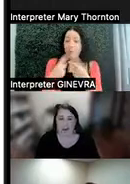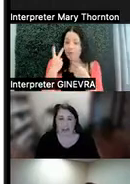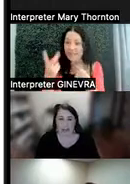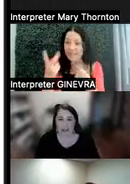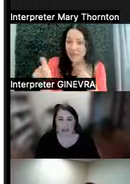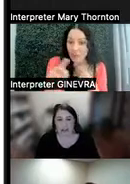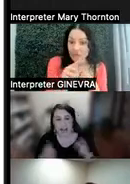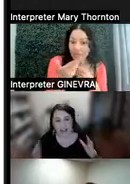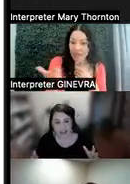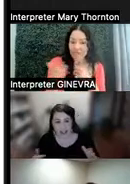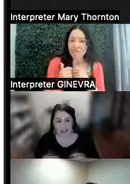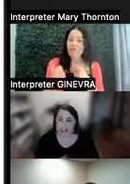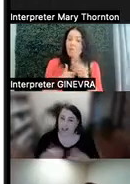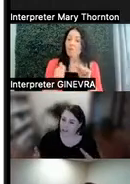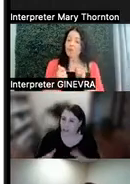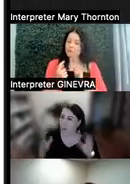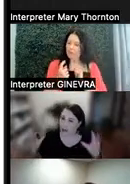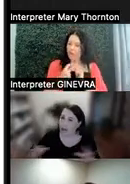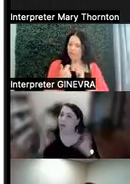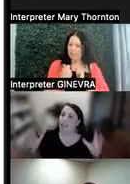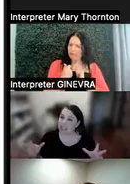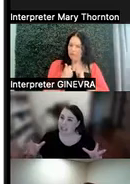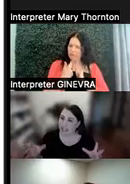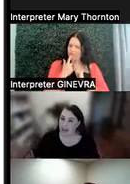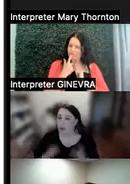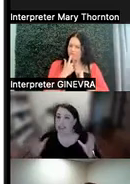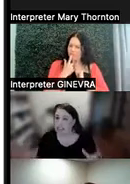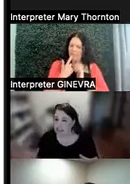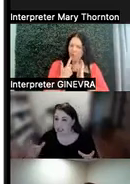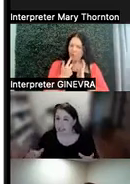can ask ourselves, what does this indicate? What does this mean?